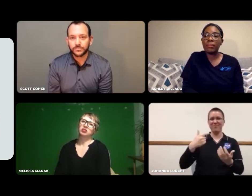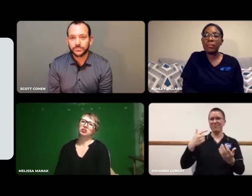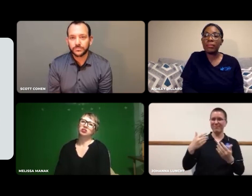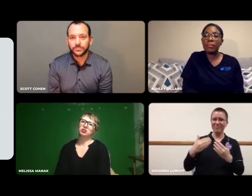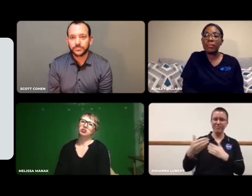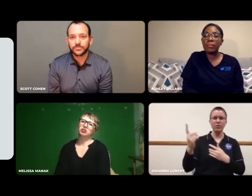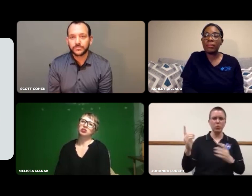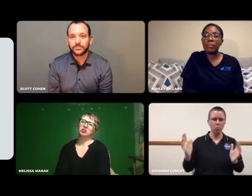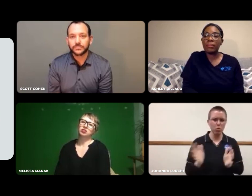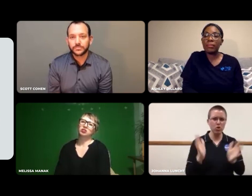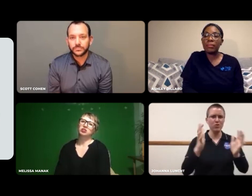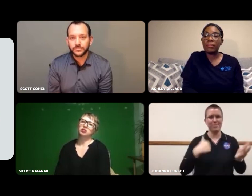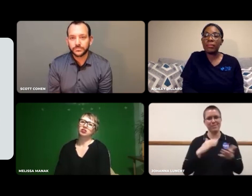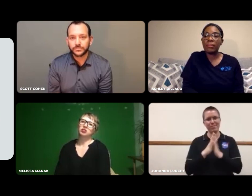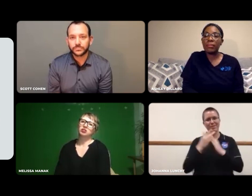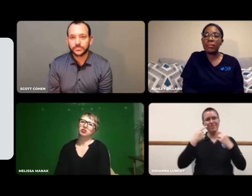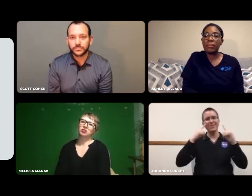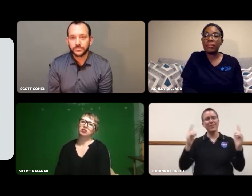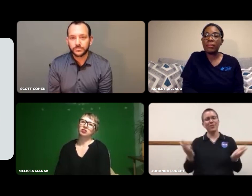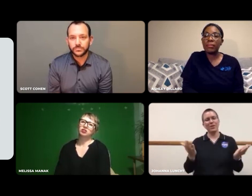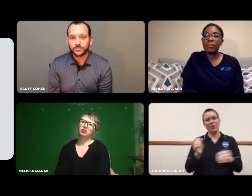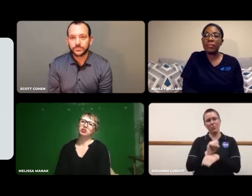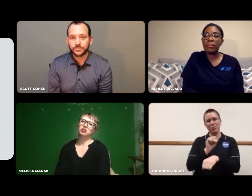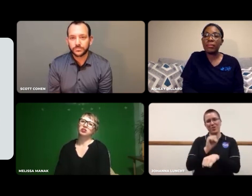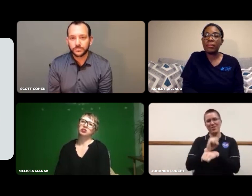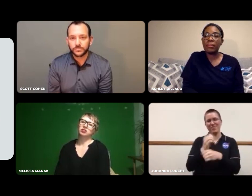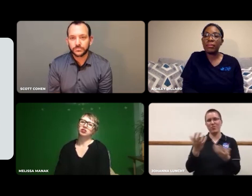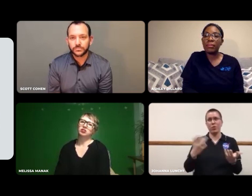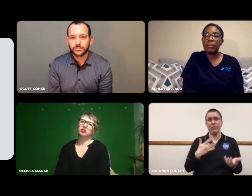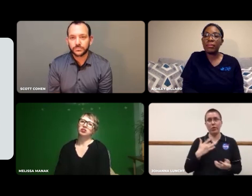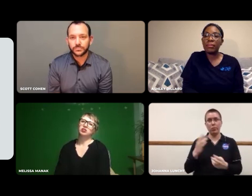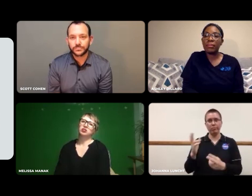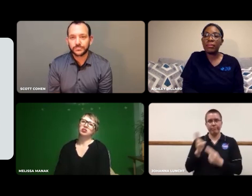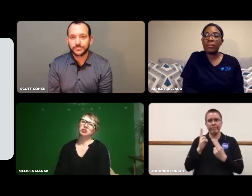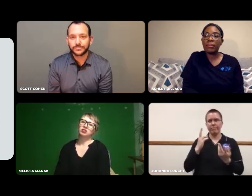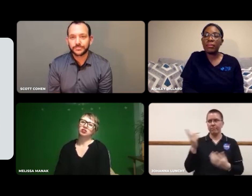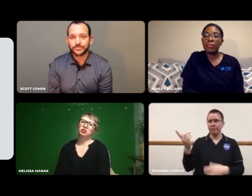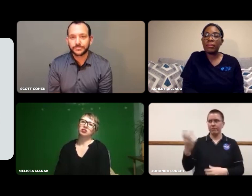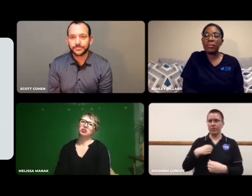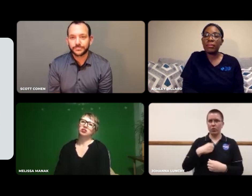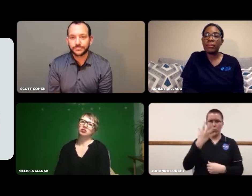He pushed me in order help me become successful. He really respected me.